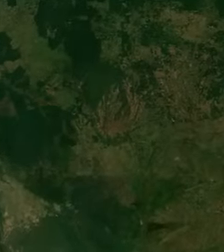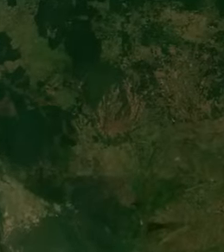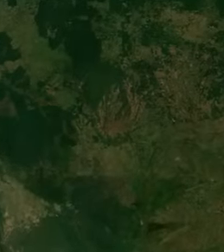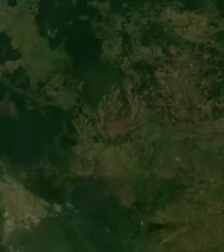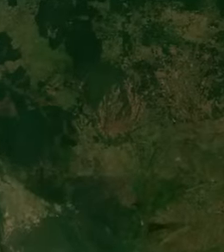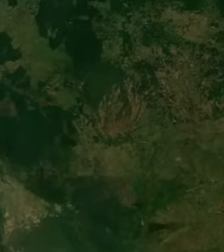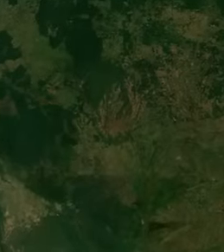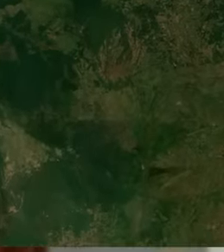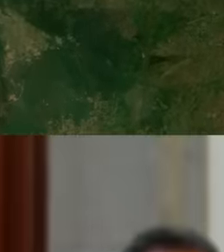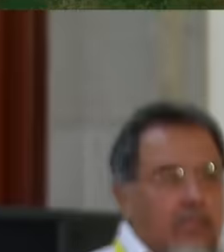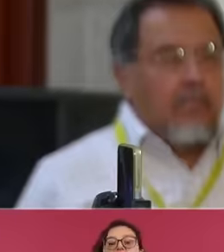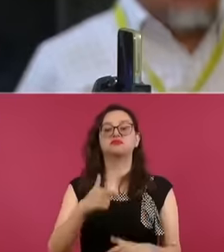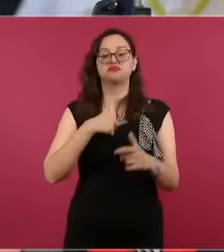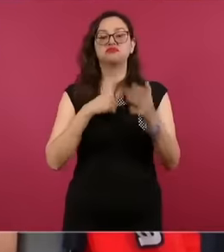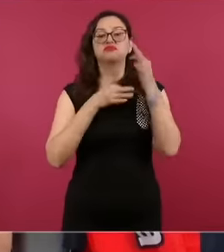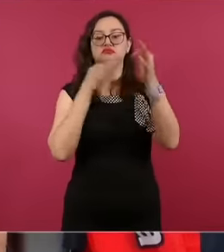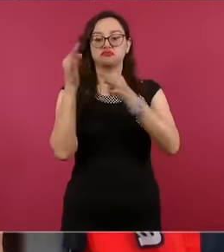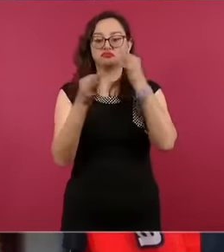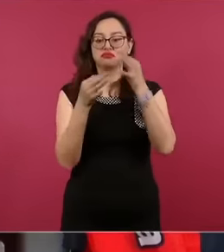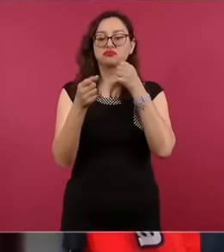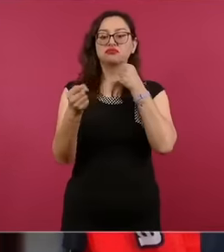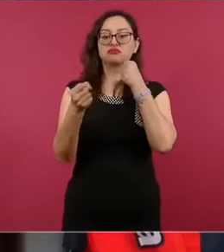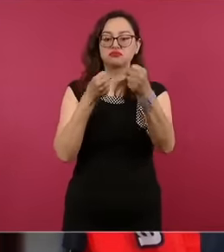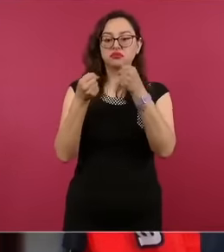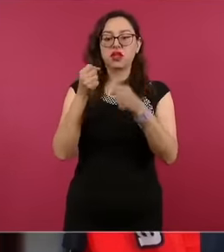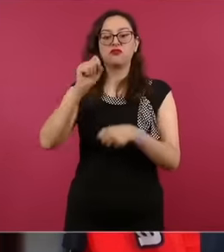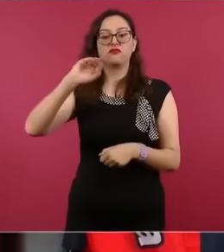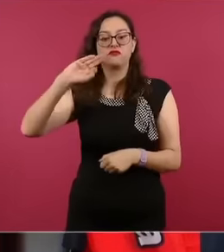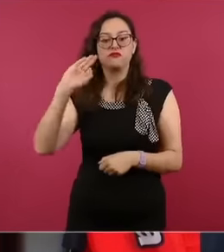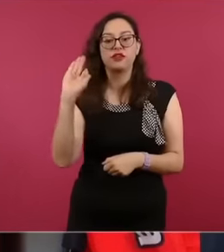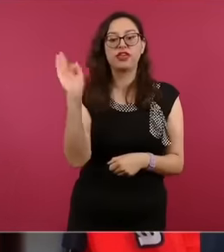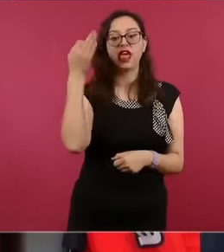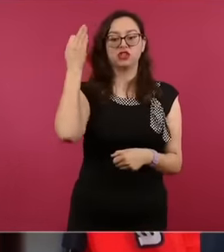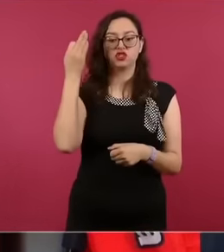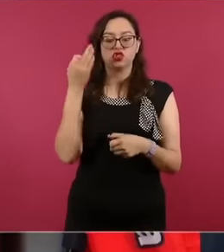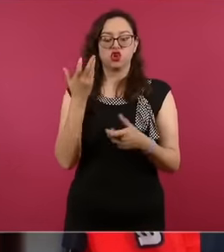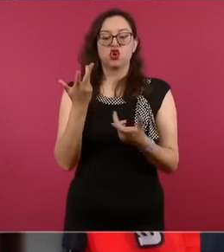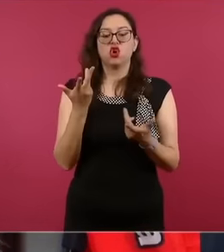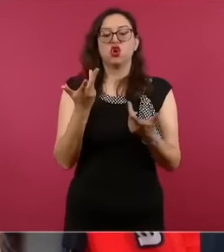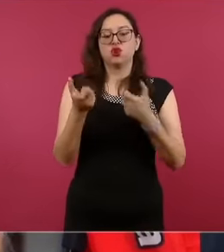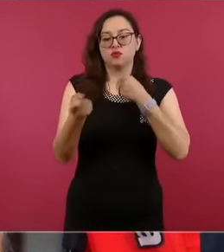participate in the morning of President López Obrador and with tears on his face